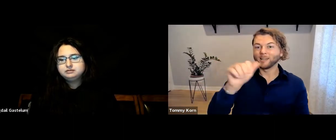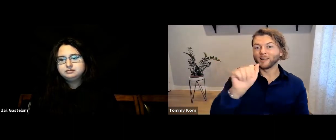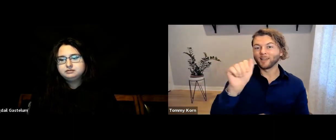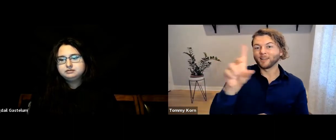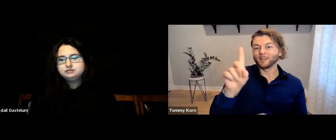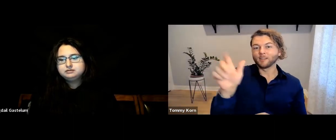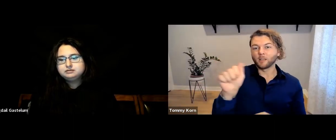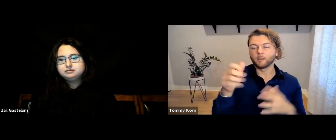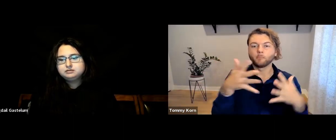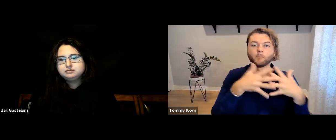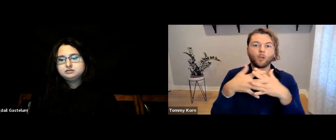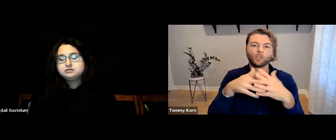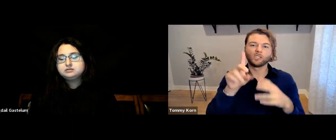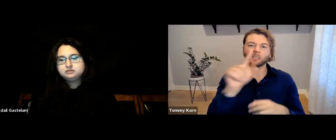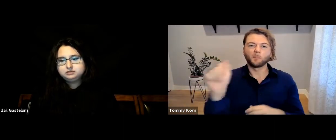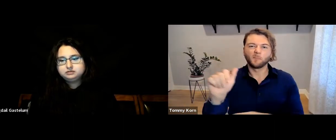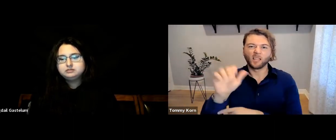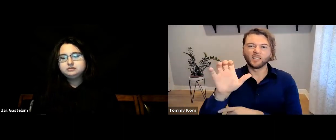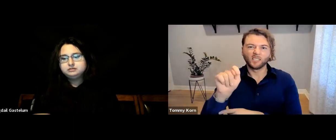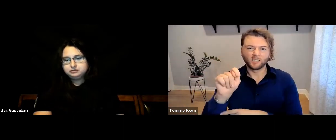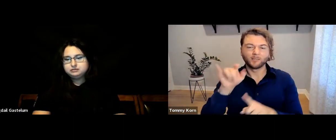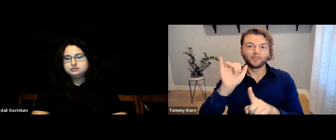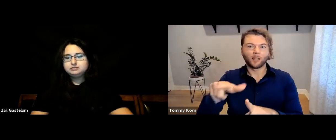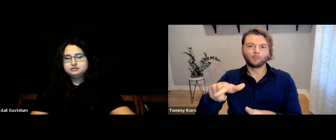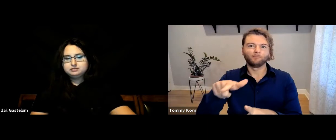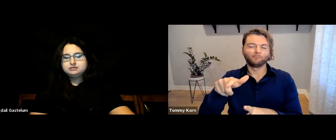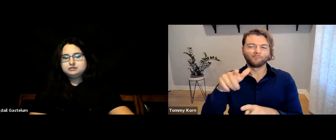The ADA, the Americans with Disabilities Act,